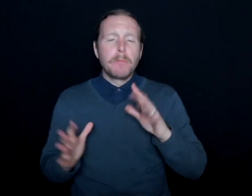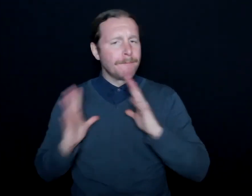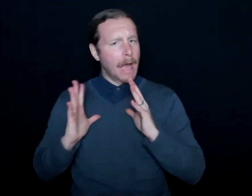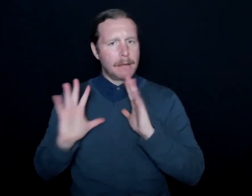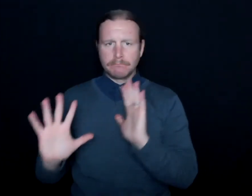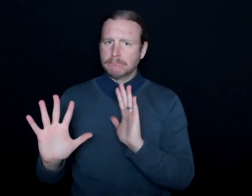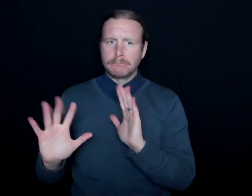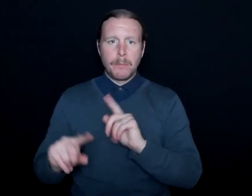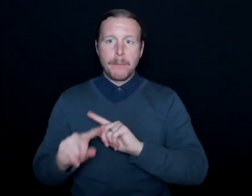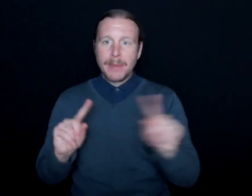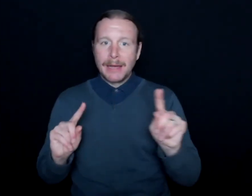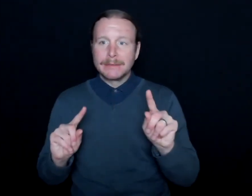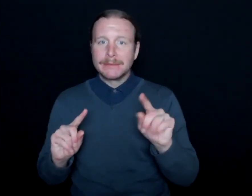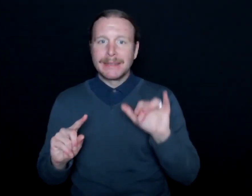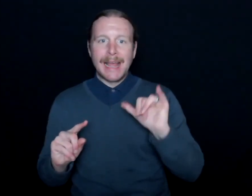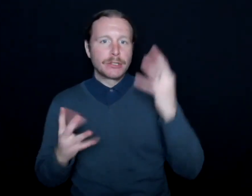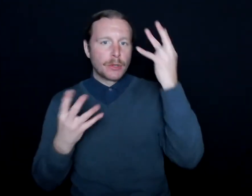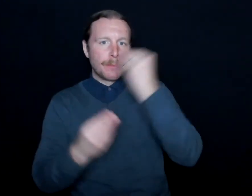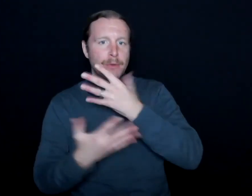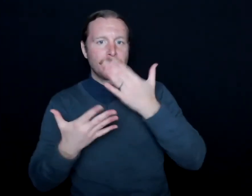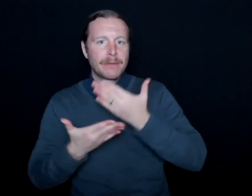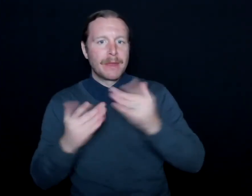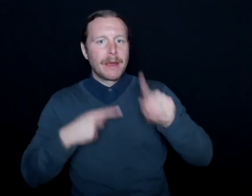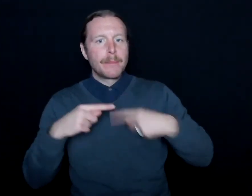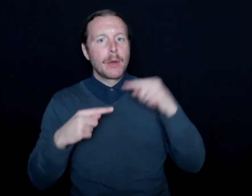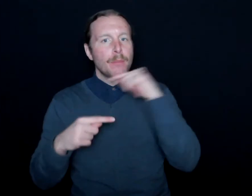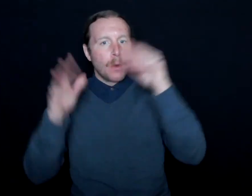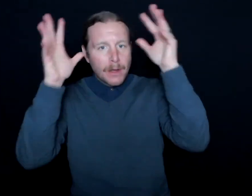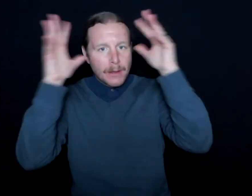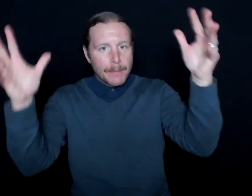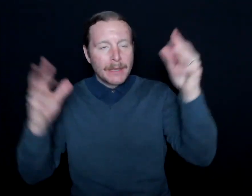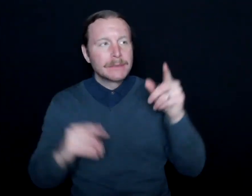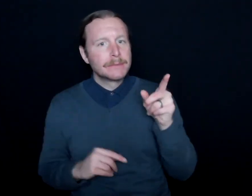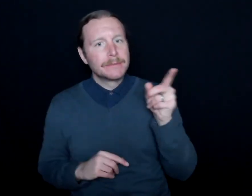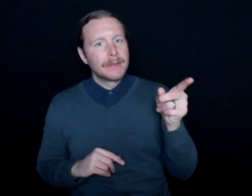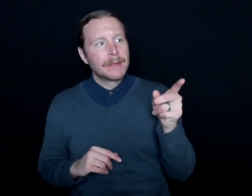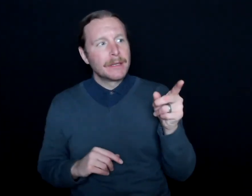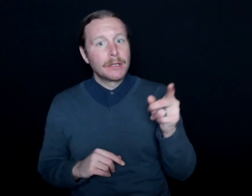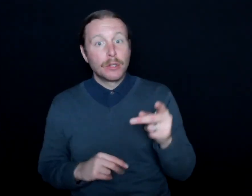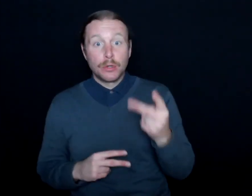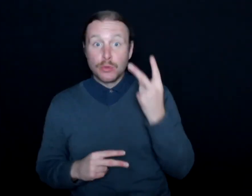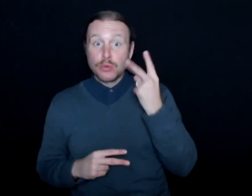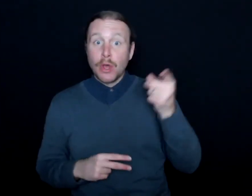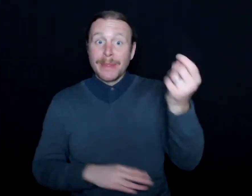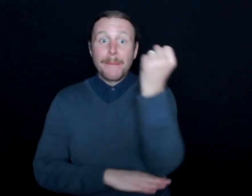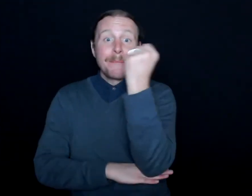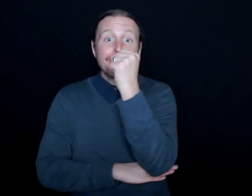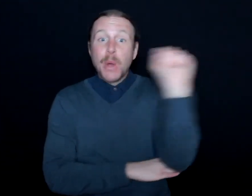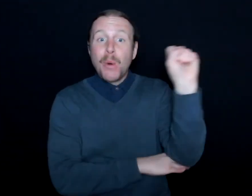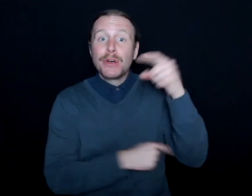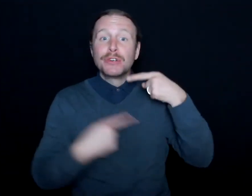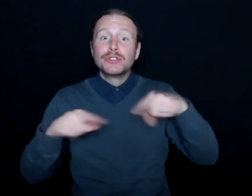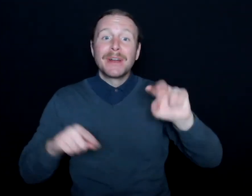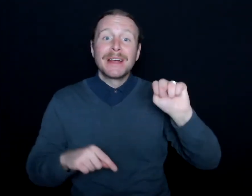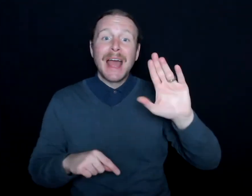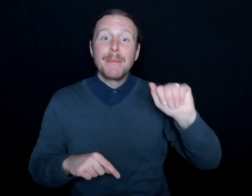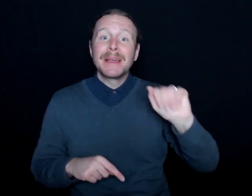But that's the beautiful thing about the Milwaukee Bucks is, when you saw them boycott during the NBA bubble